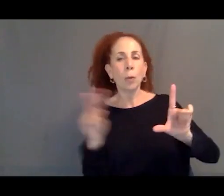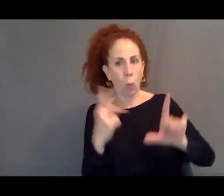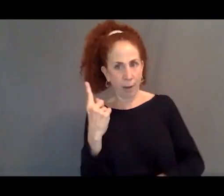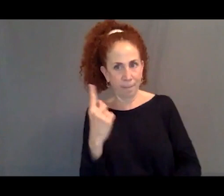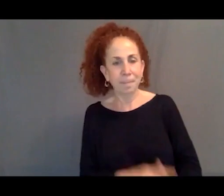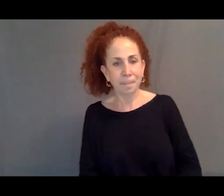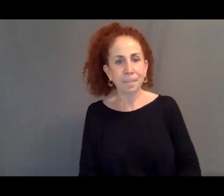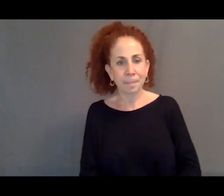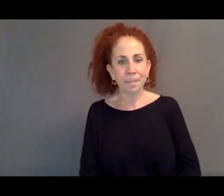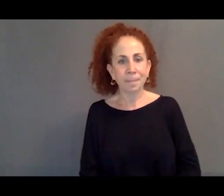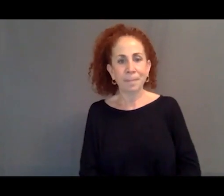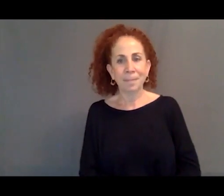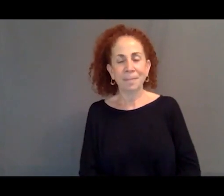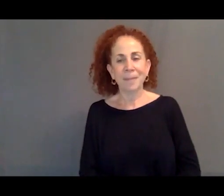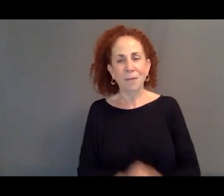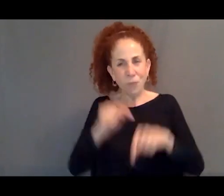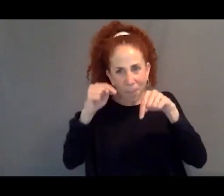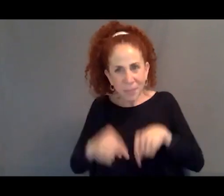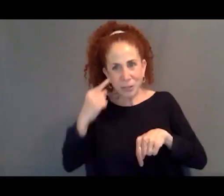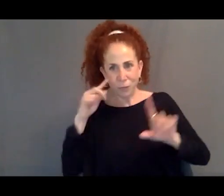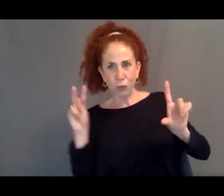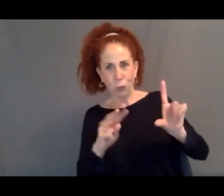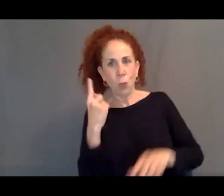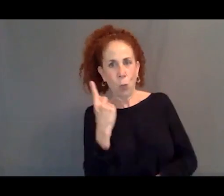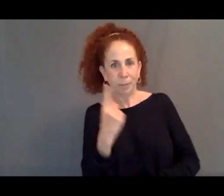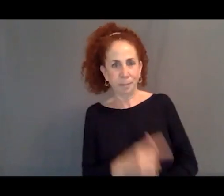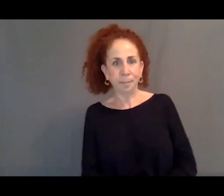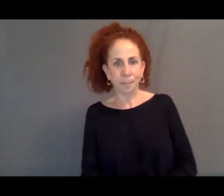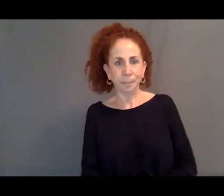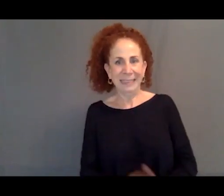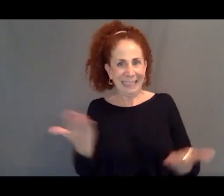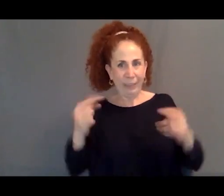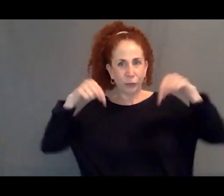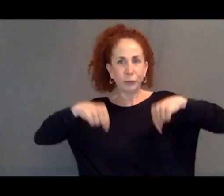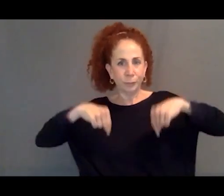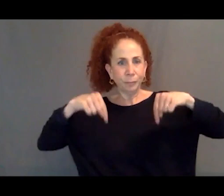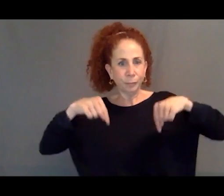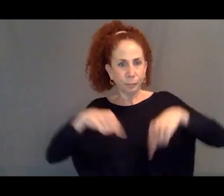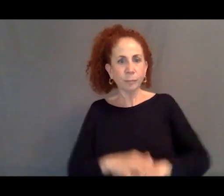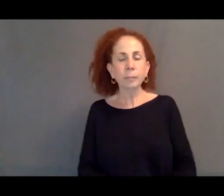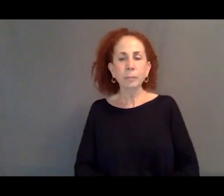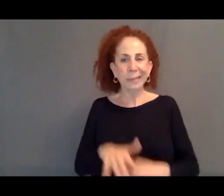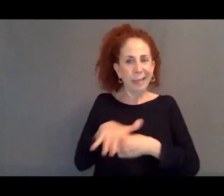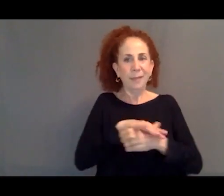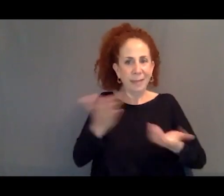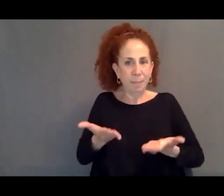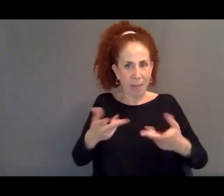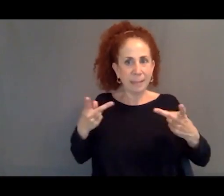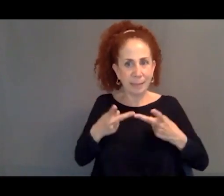It's the view from this particular vantage point that we're occupying here and in this particular place,